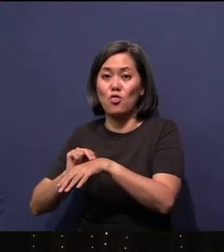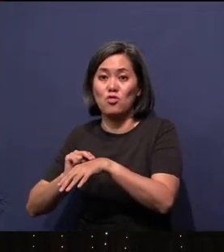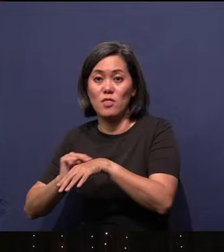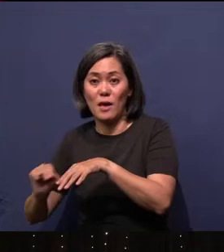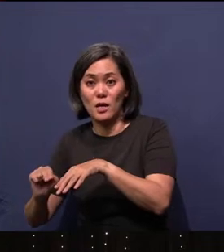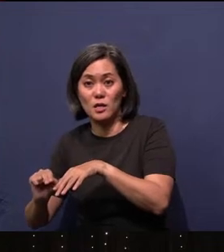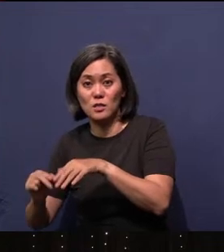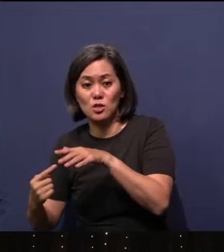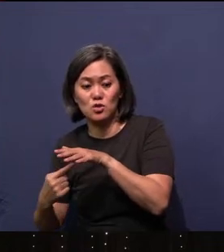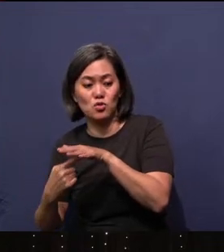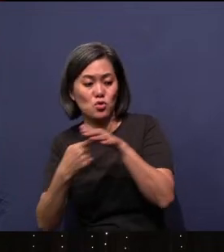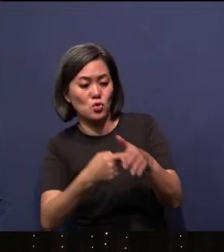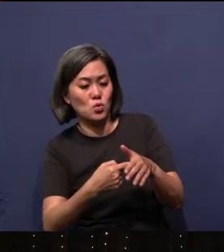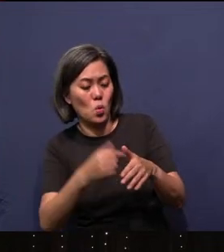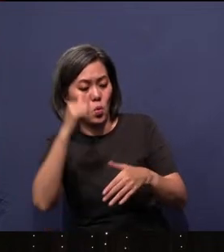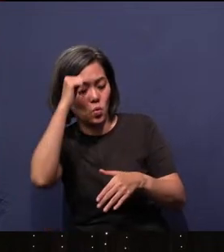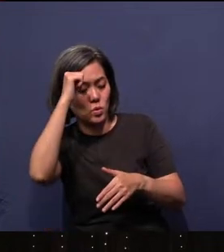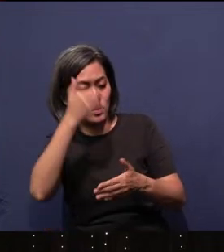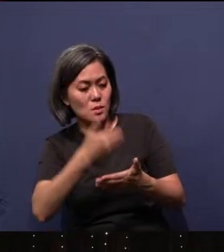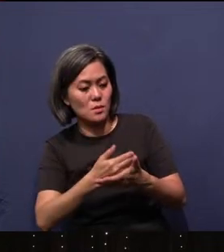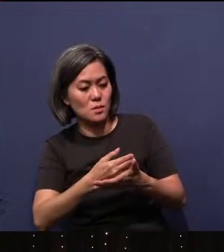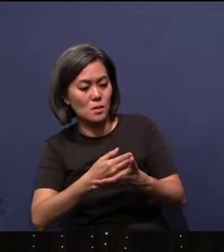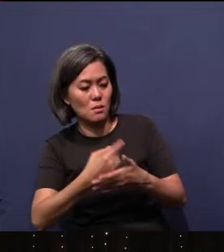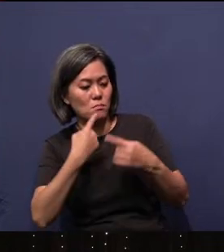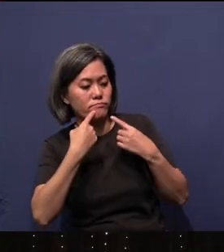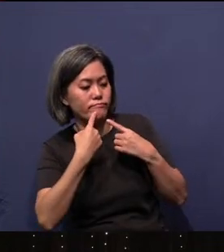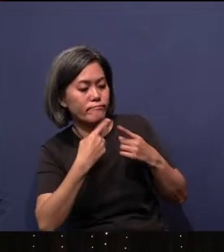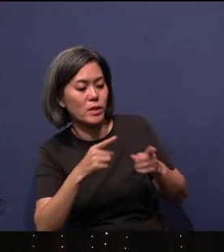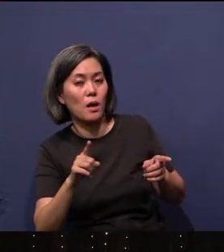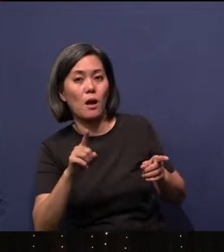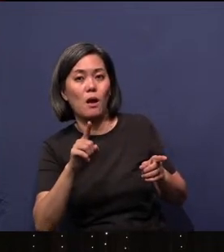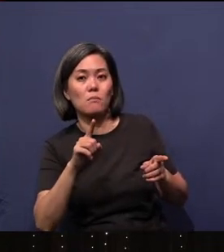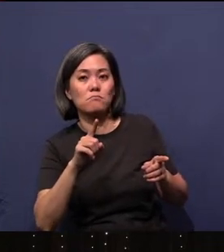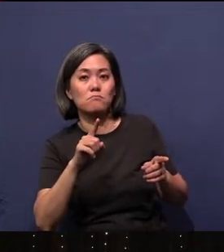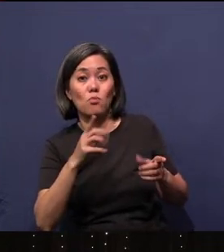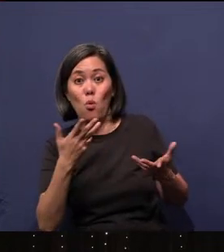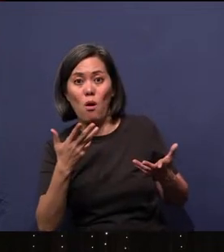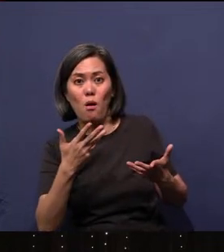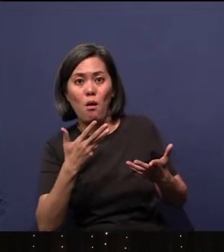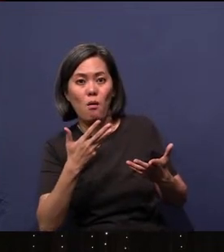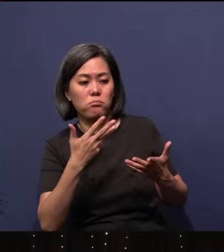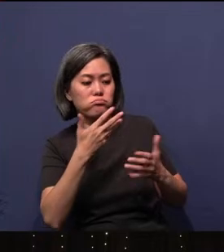declared a curse on the son of Ham and the generations of Canaan.